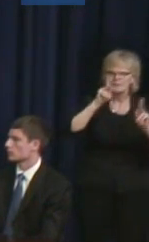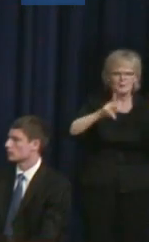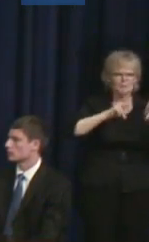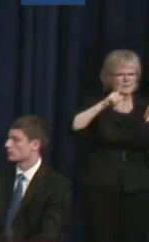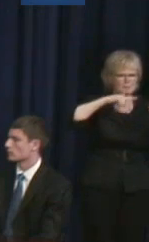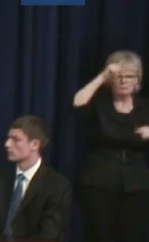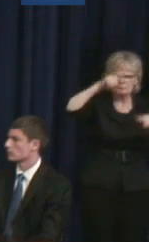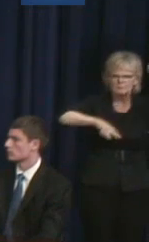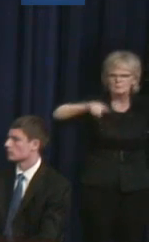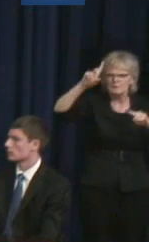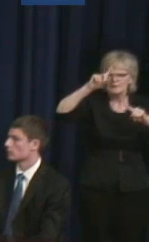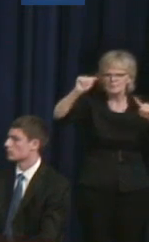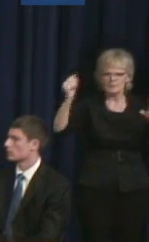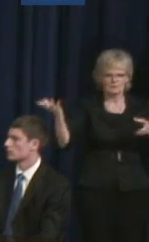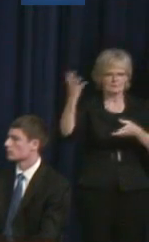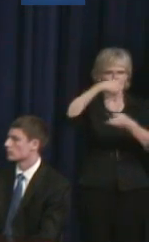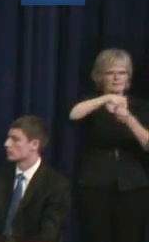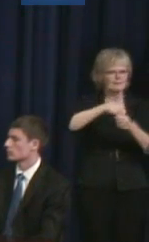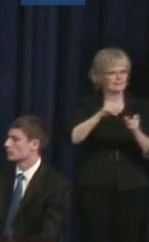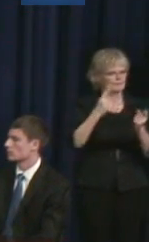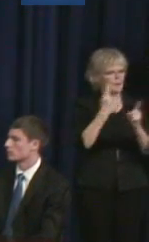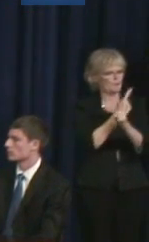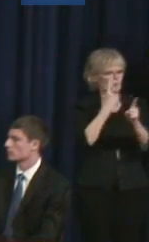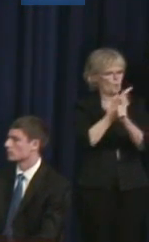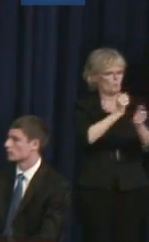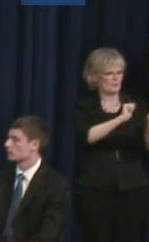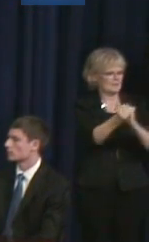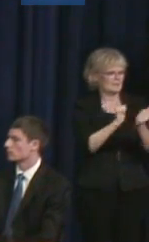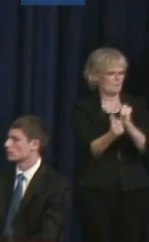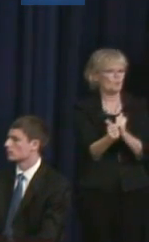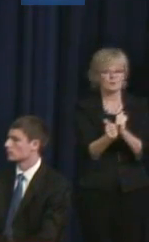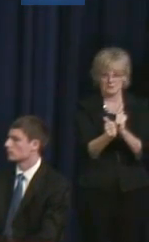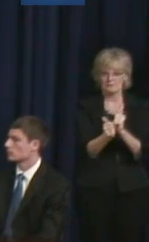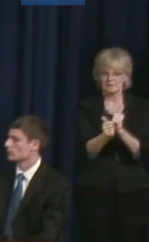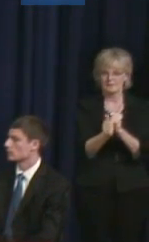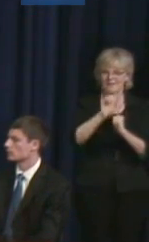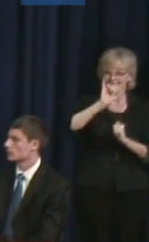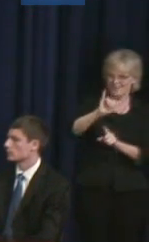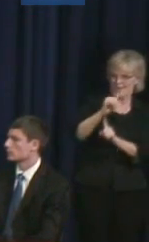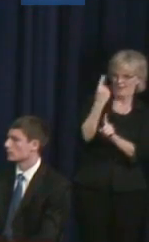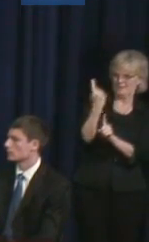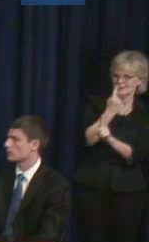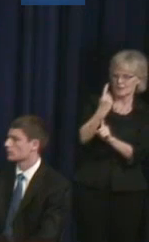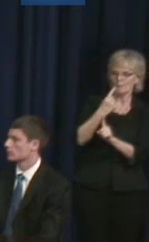disabilities into appropriate sports for them, not only is something which is empowering for the